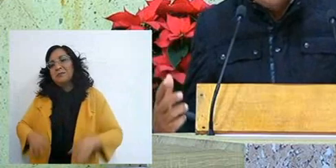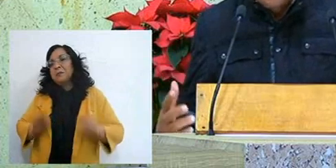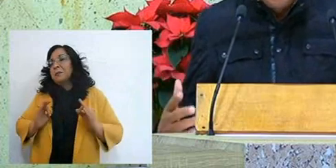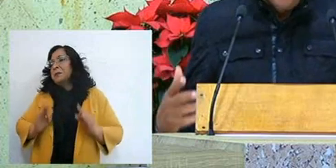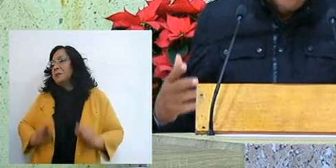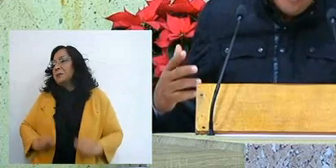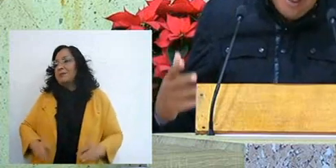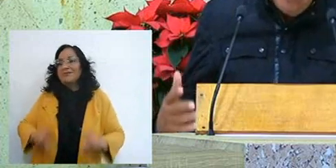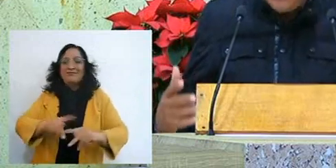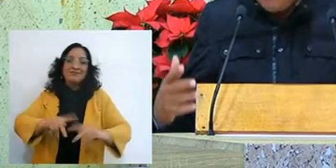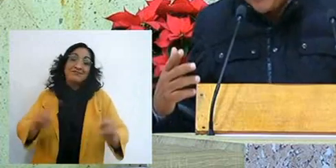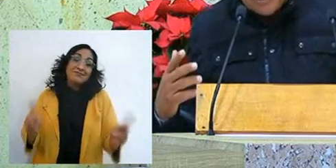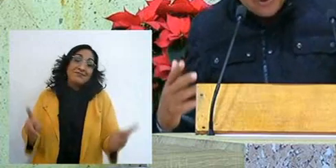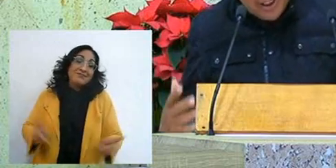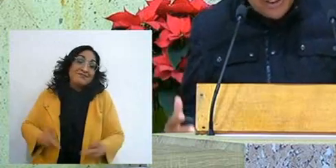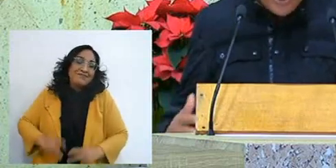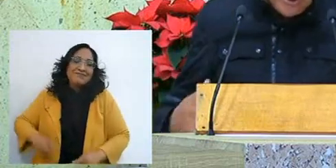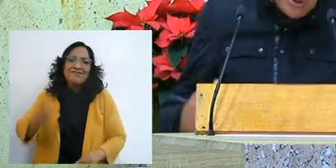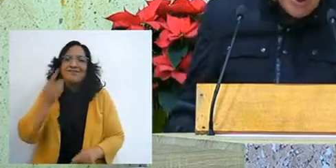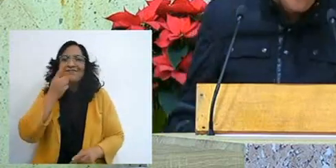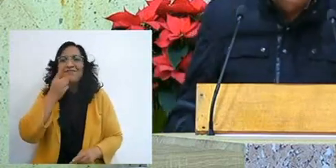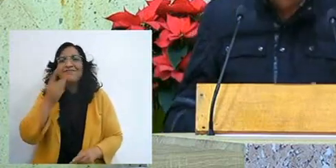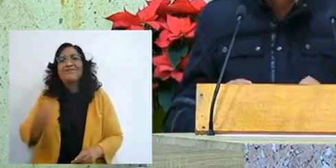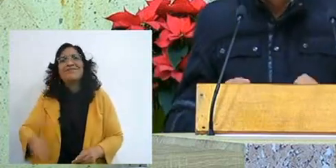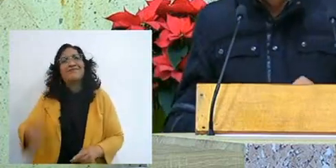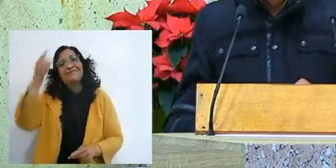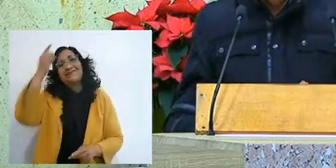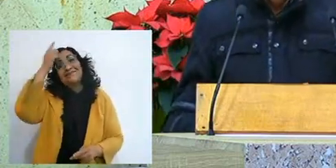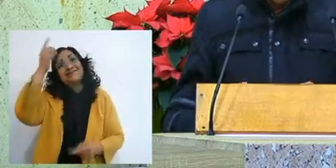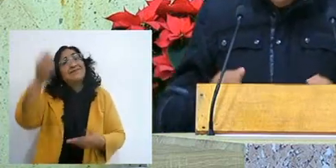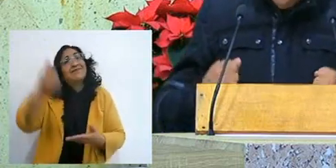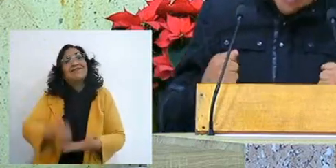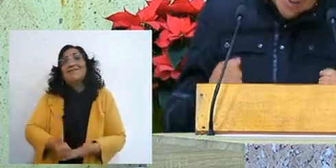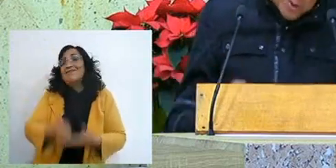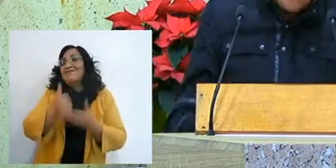God, look, this is happening to me, Lord help me,